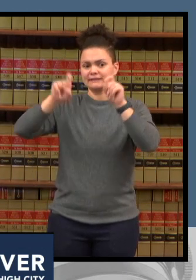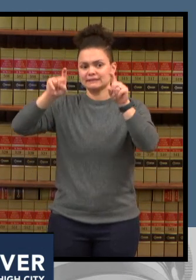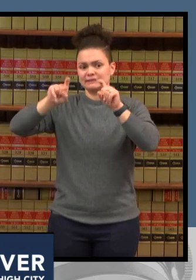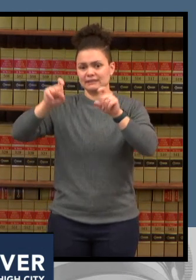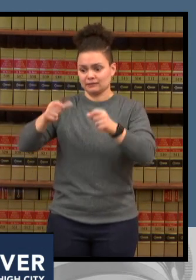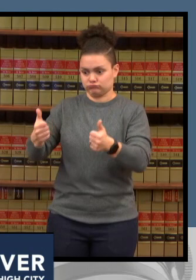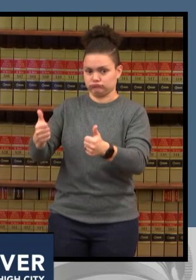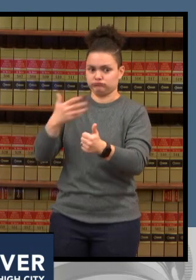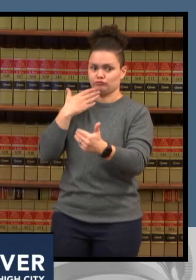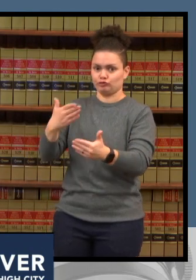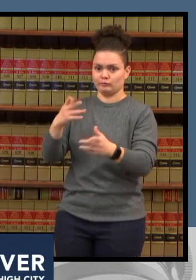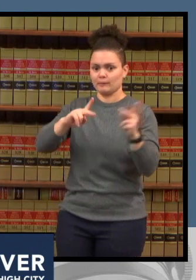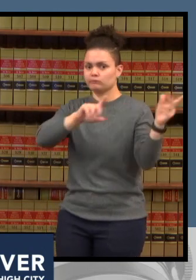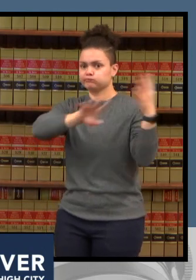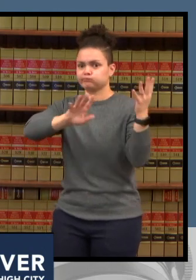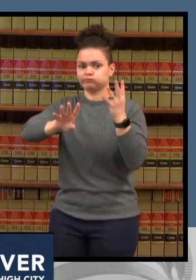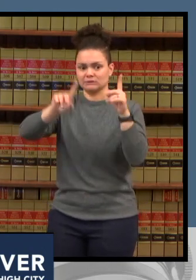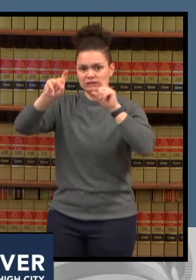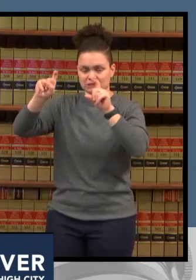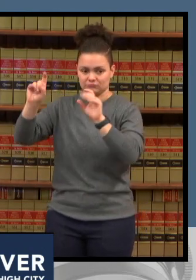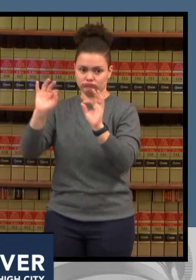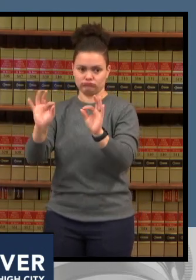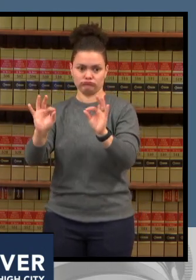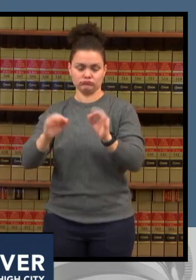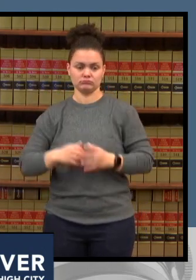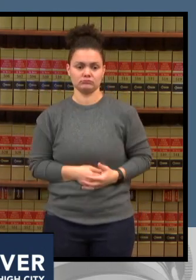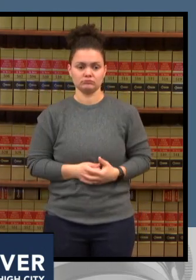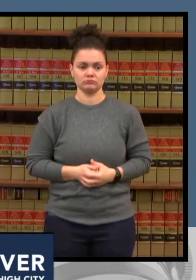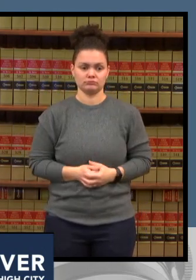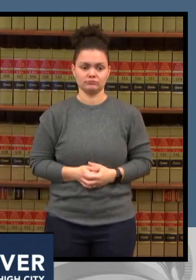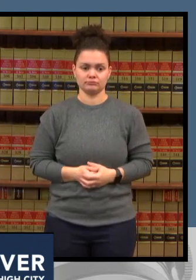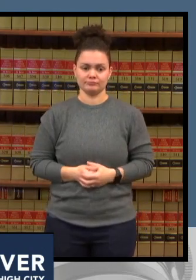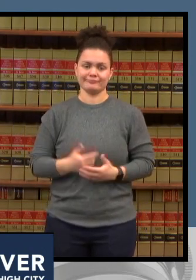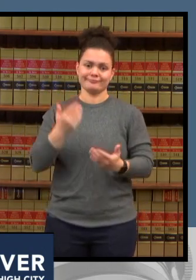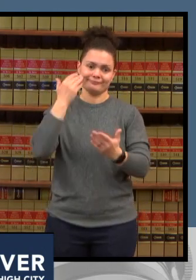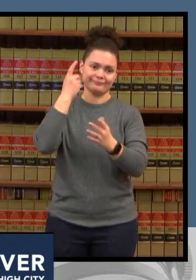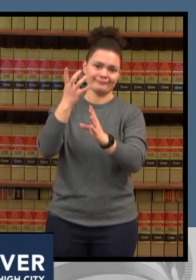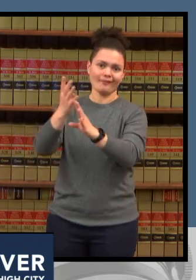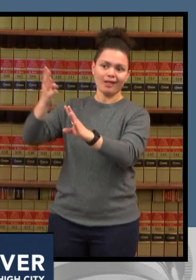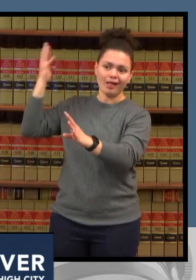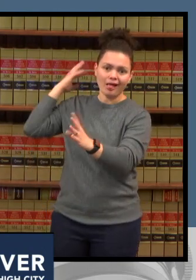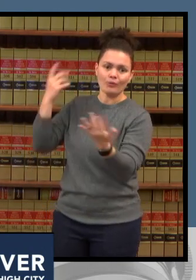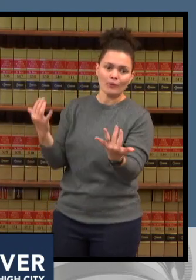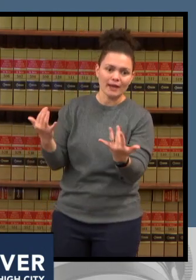is a little bit more difficult uh to get tests uh versus uh previous efforts just because the